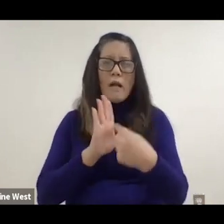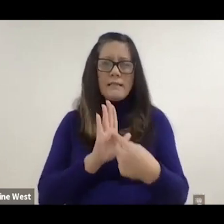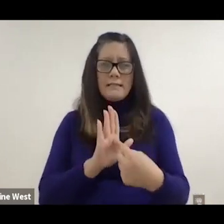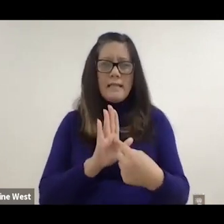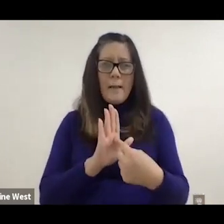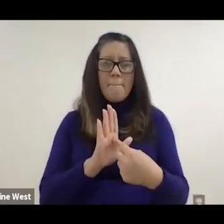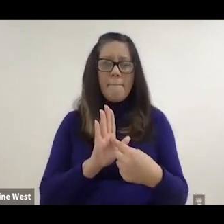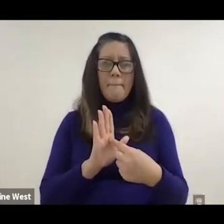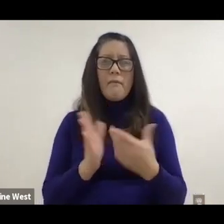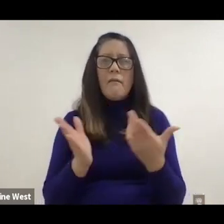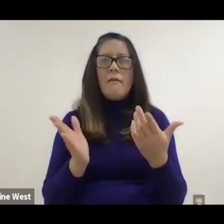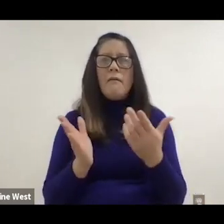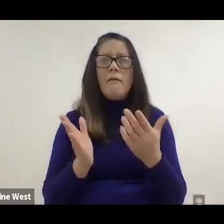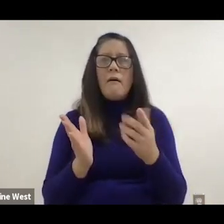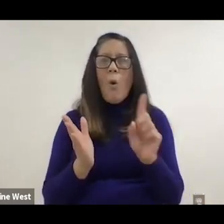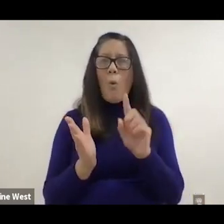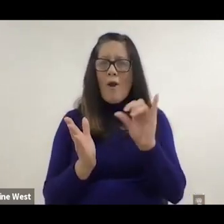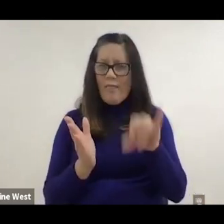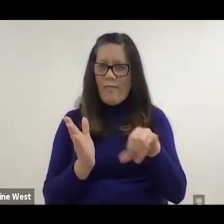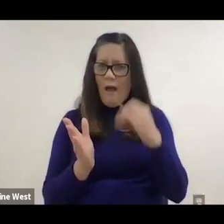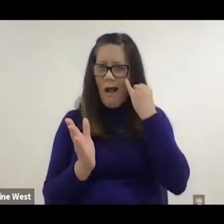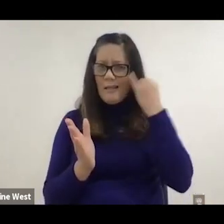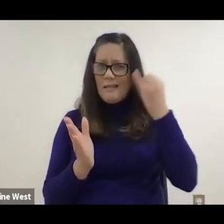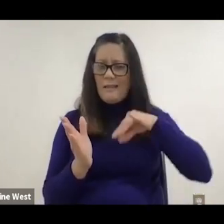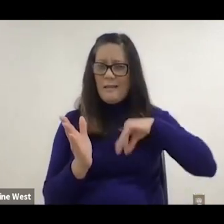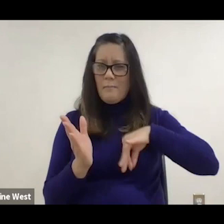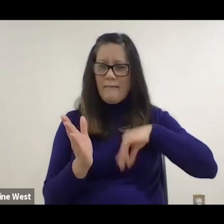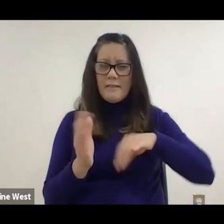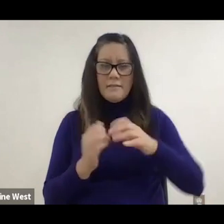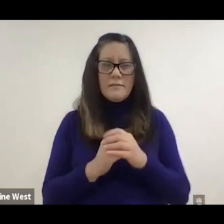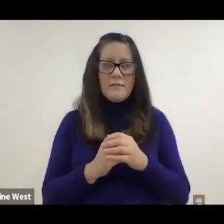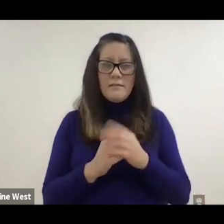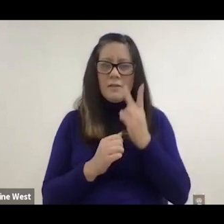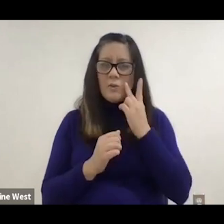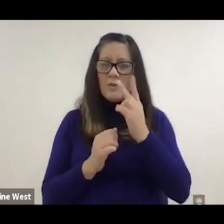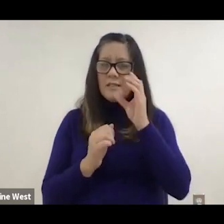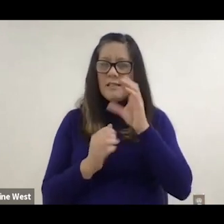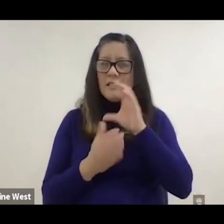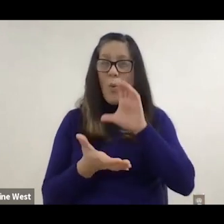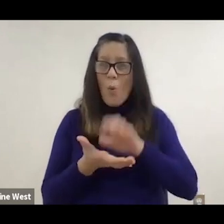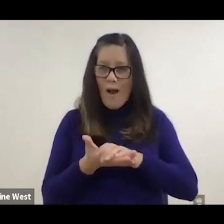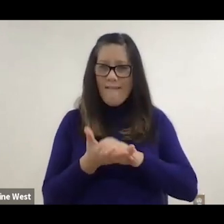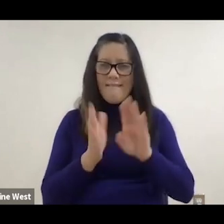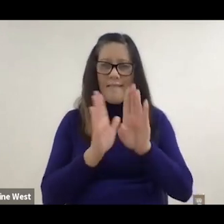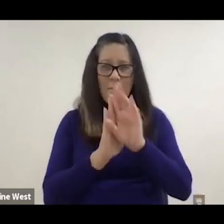So you could see Rosie in the background again. She brought Alec to us.